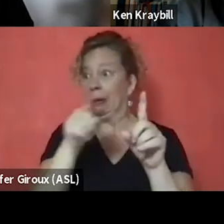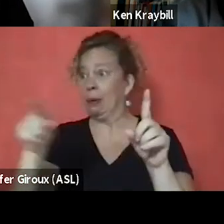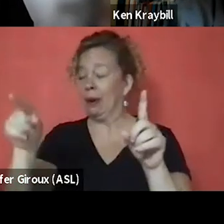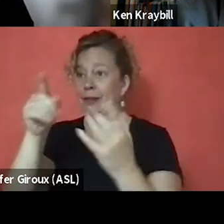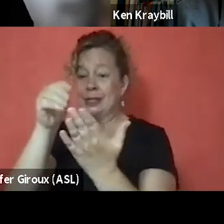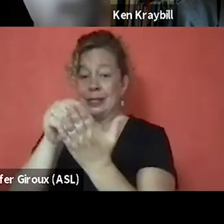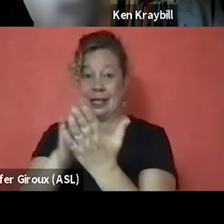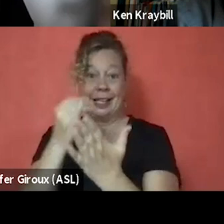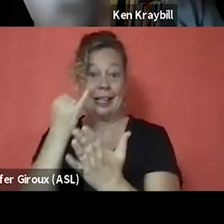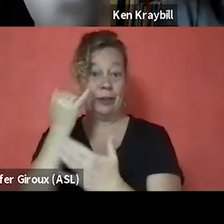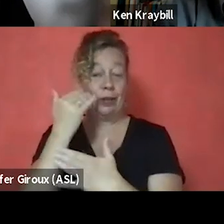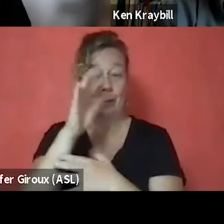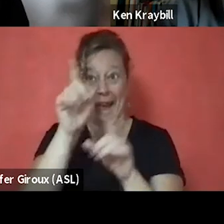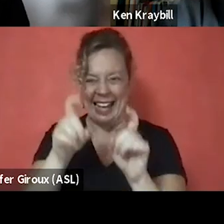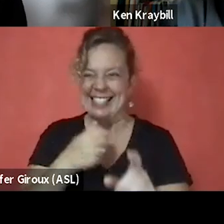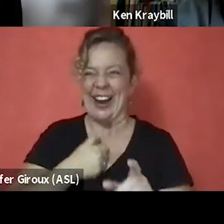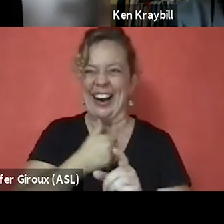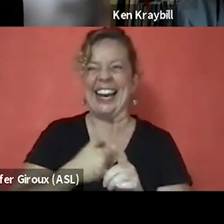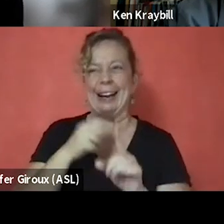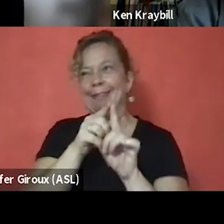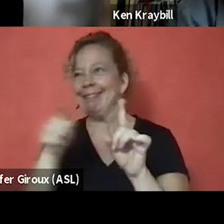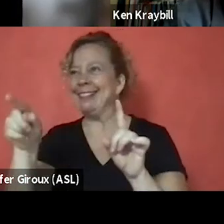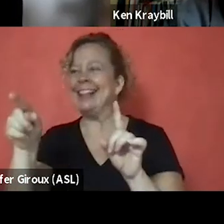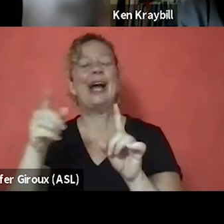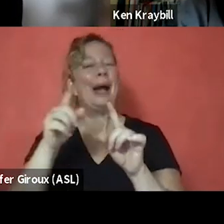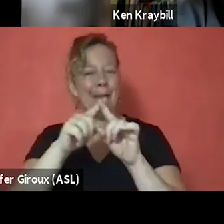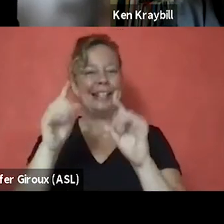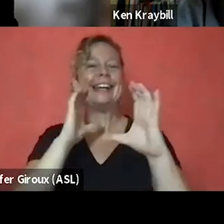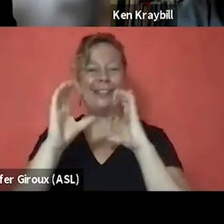what I was gonna be asking you . But it's a conversation.